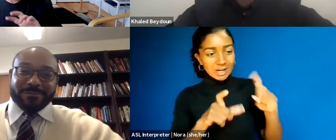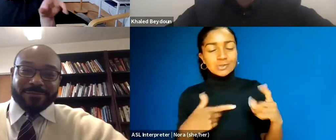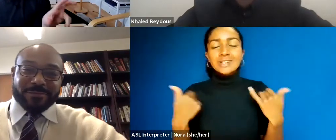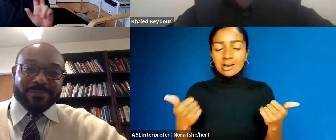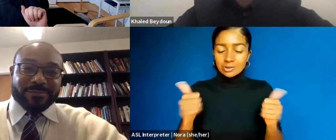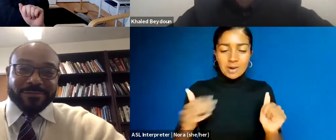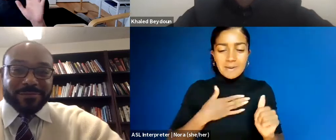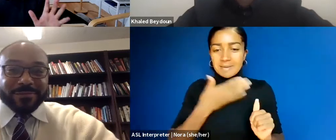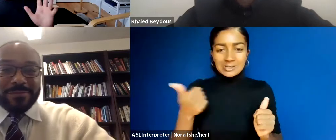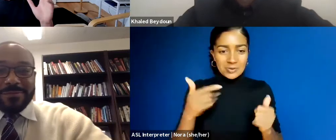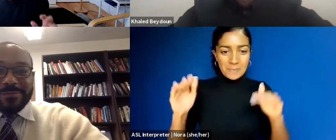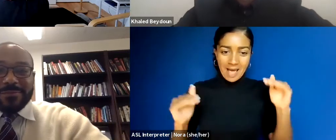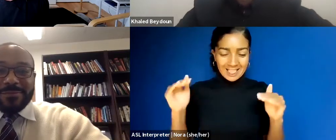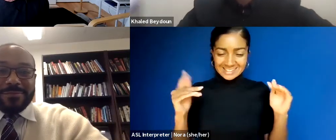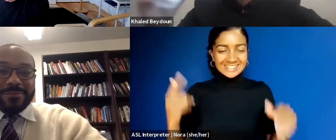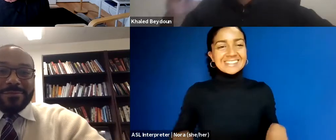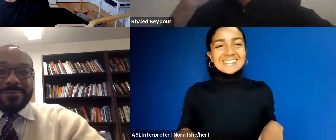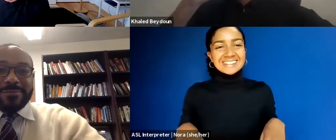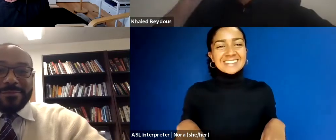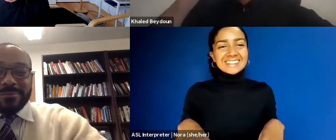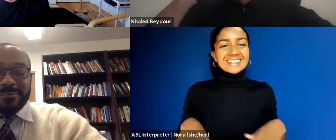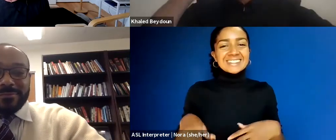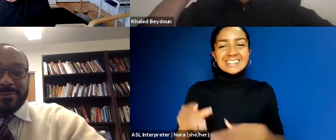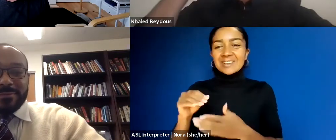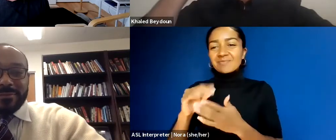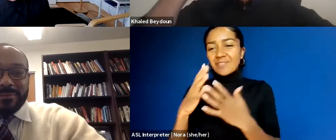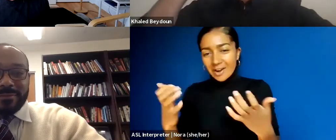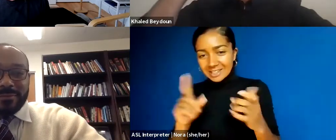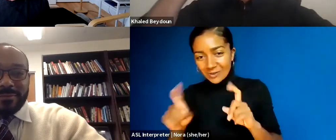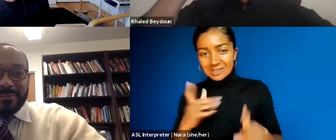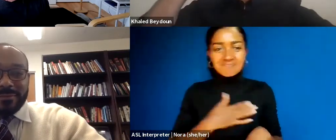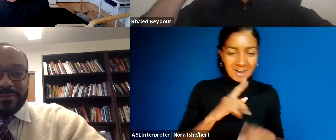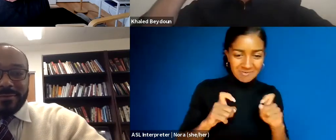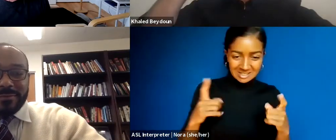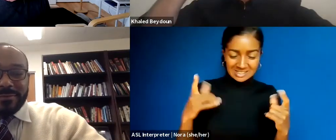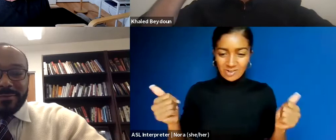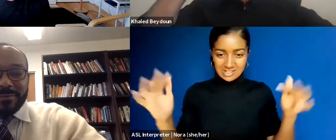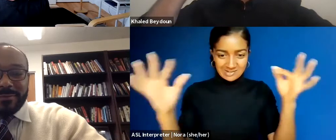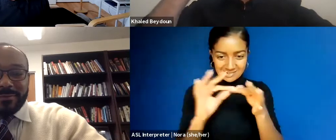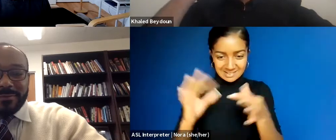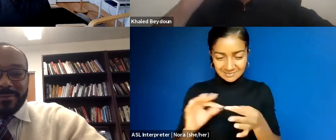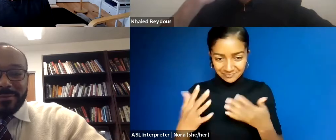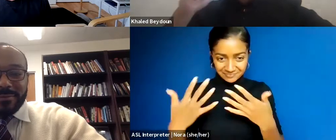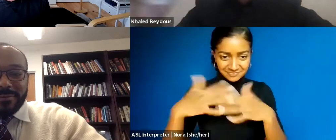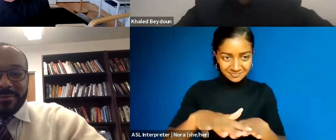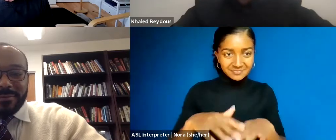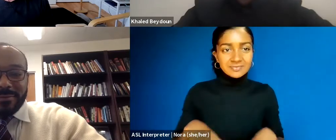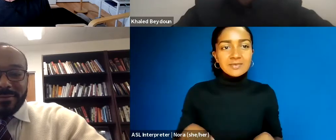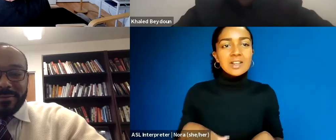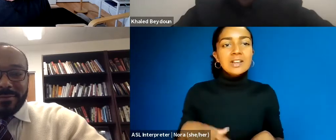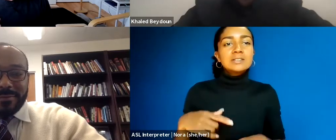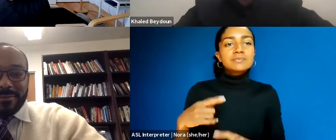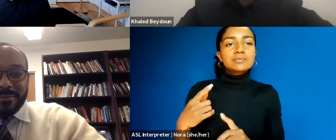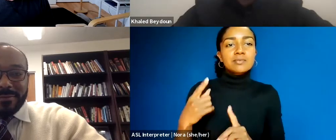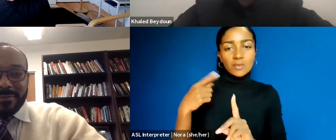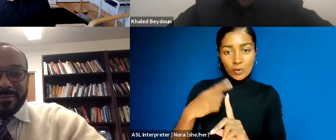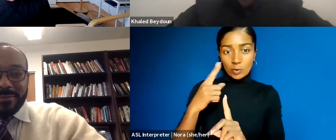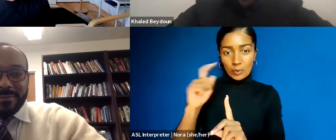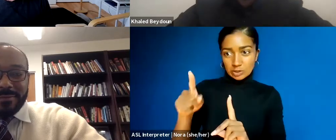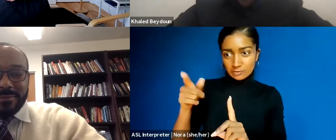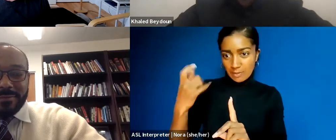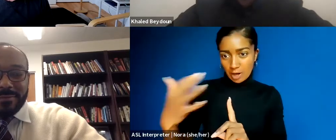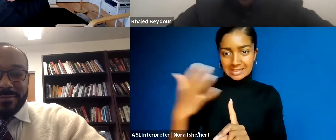I'm going to combine one question and one of mine which is I'd be curious to think about either -- it's asked how has the pandemic changed your assembly about freedom of assembly or state surveillance, I'm going to assume it has at least a little but maybe it hasn't. But I'd be curious, if I can combine this question, with what are y'all thinking about now? What's on your mind?